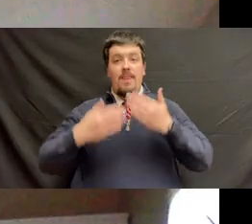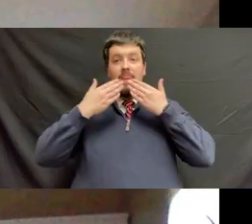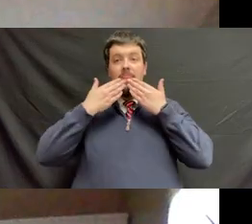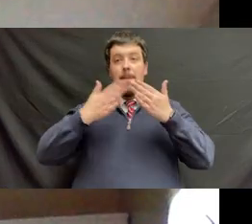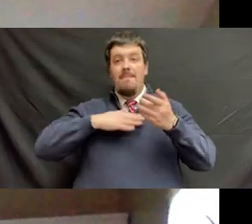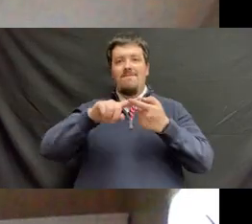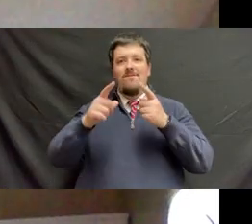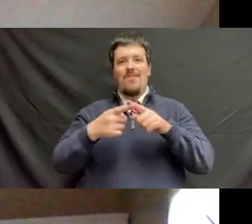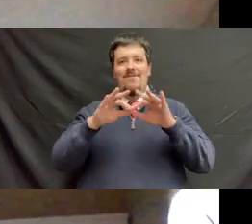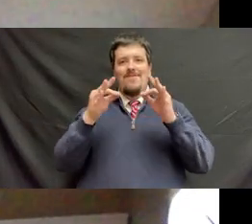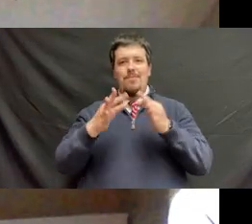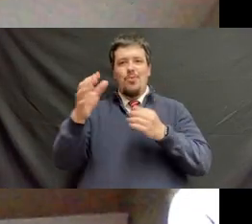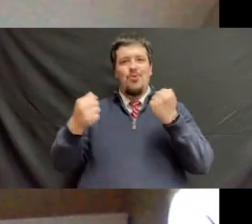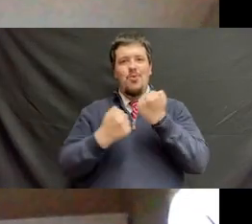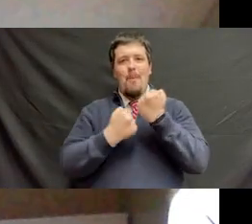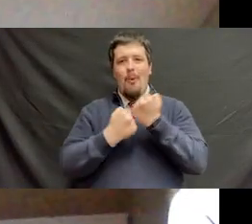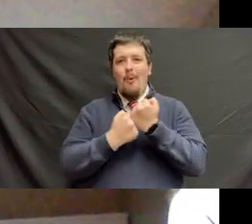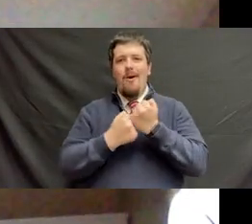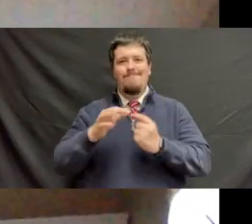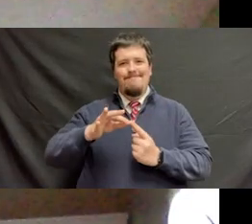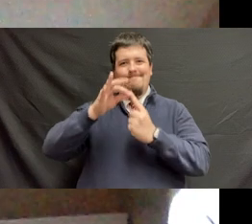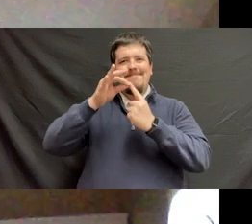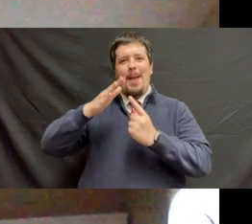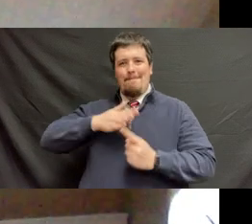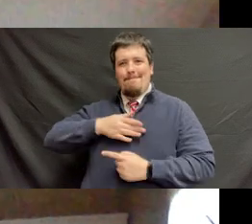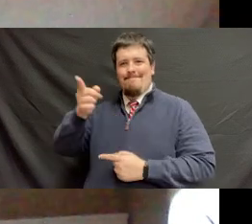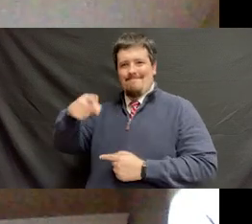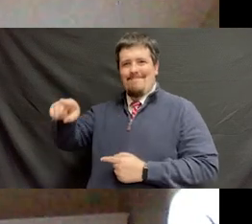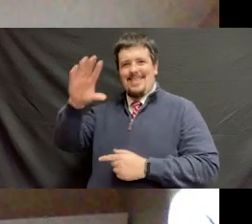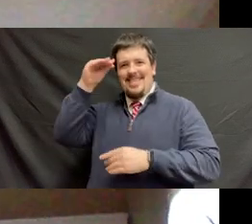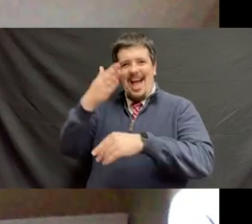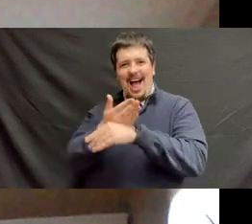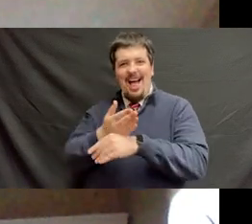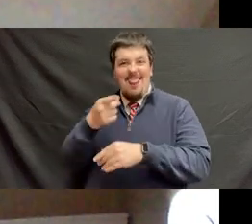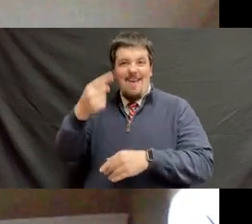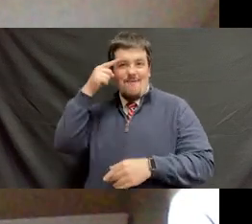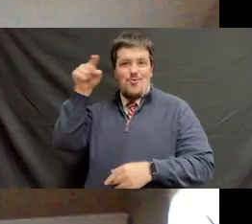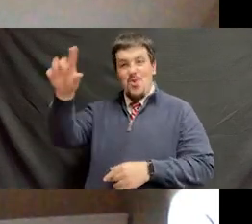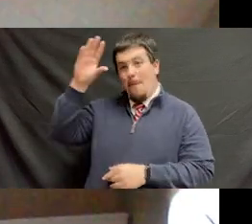Thank you to my friends and family for your support, especially to my sons, this one's for you, boys!